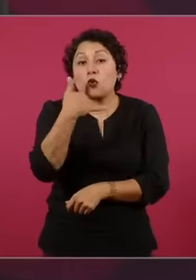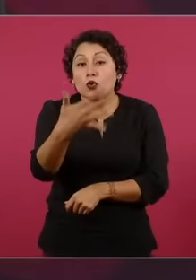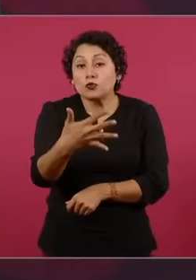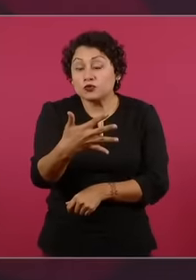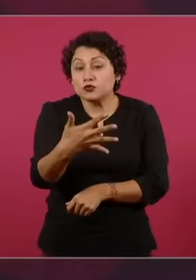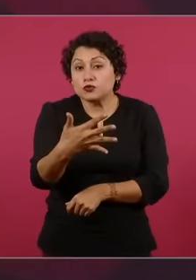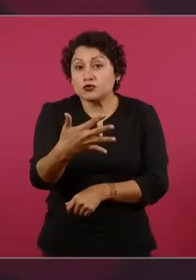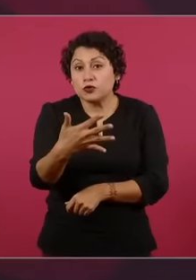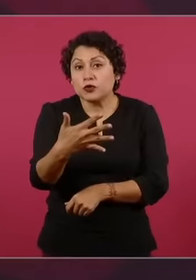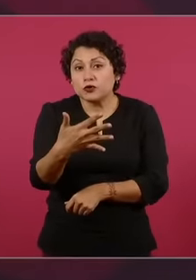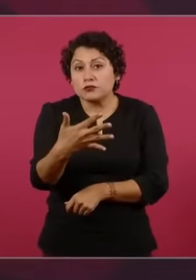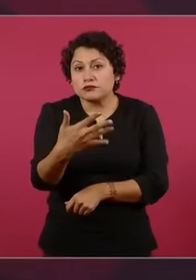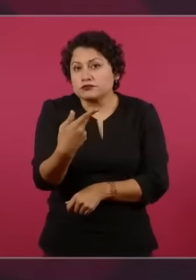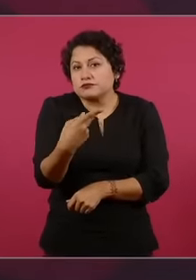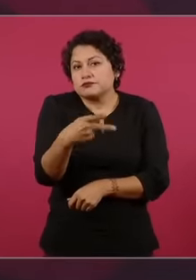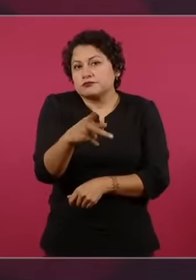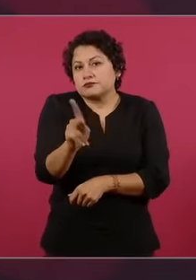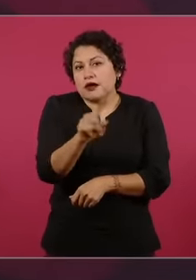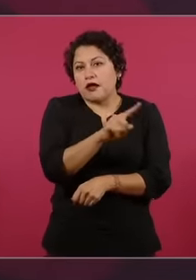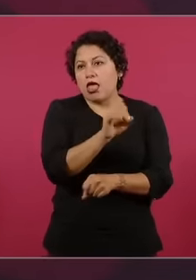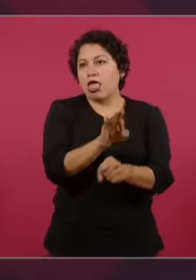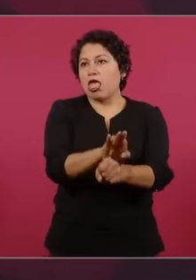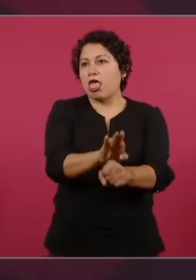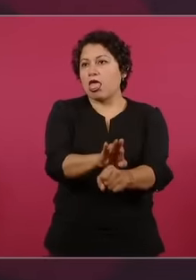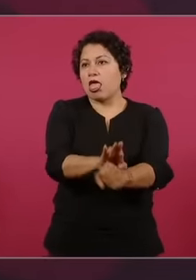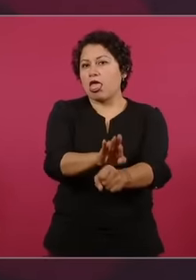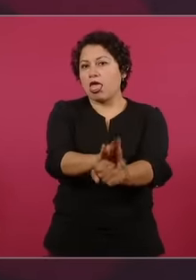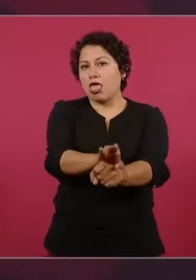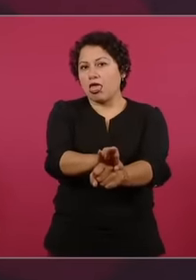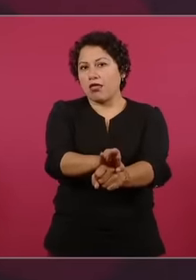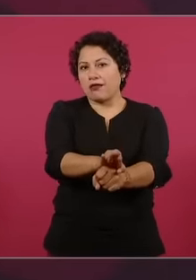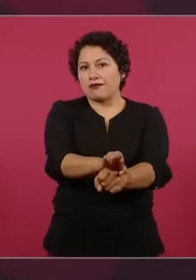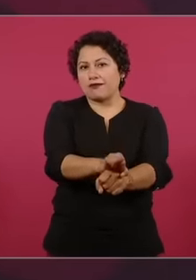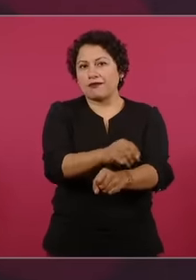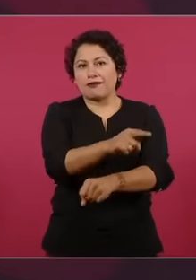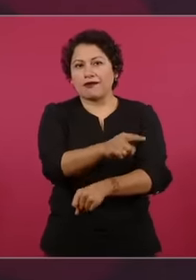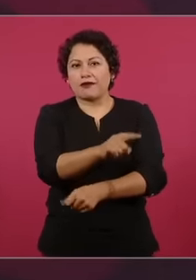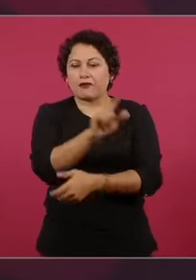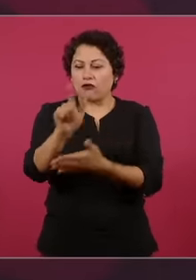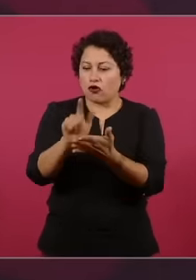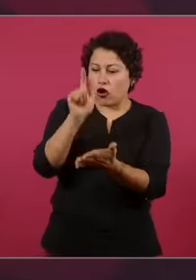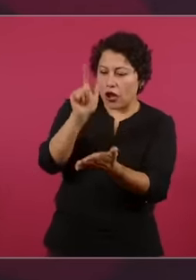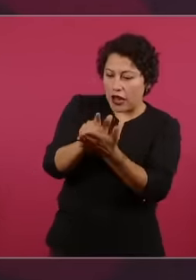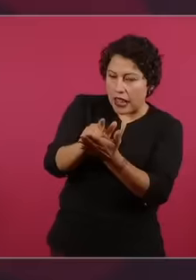defending that the judiciary is not reformed so that the judiciary